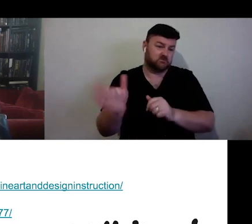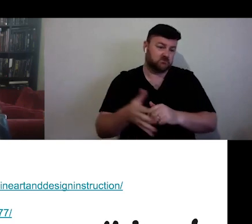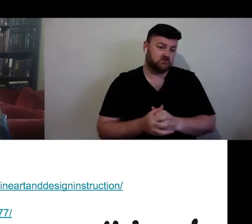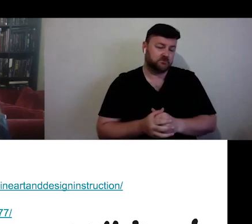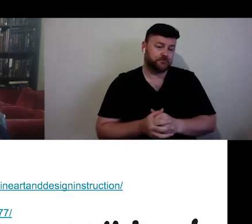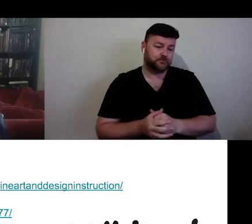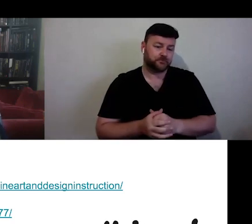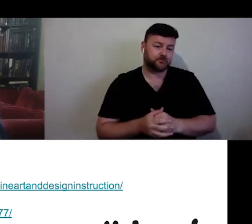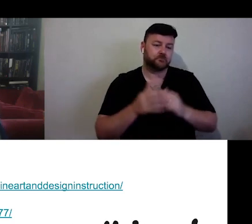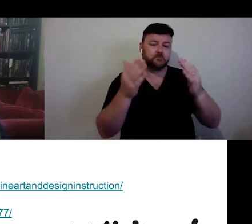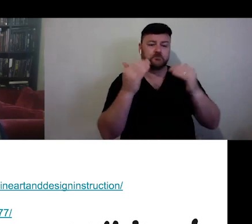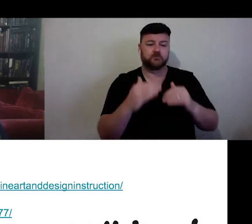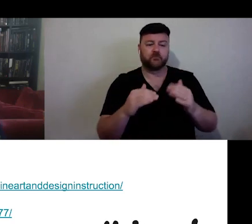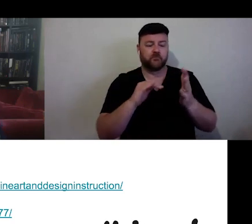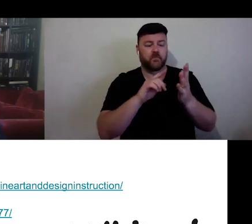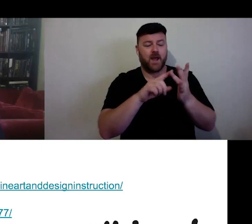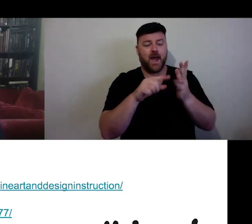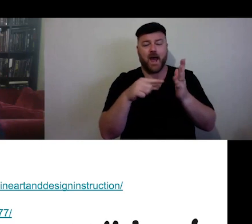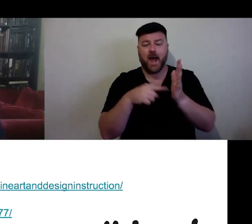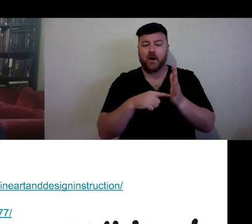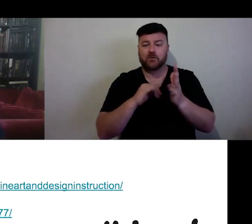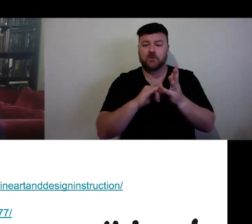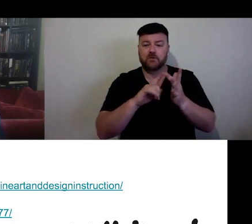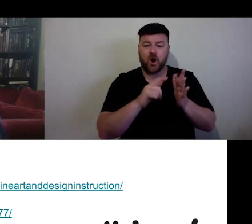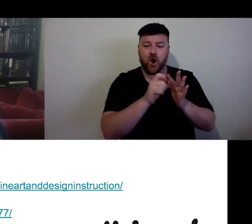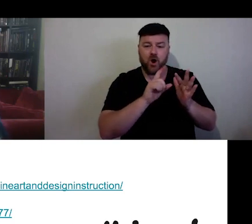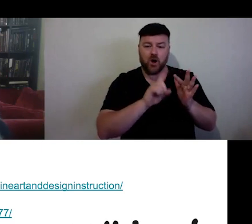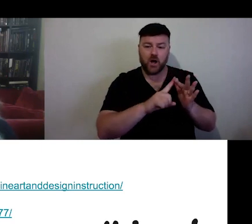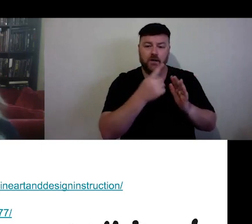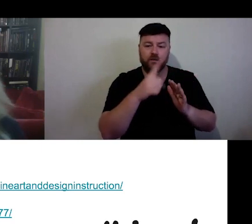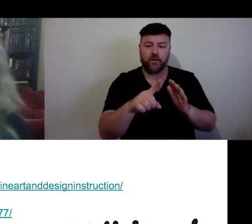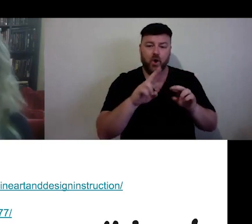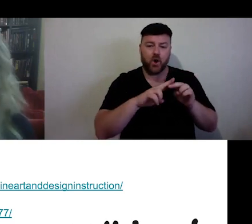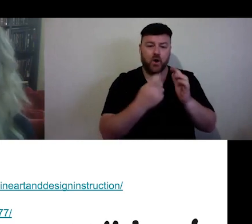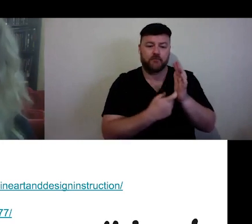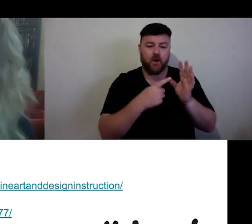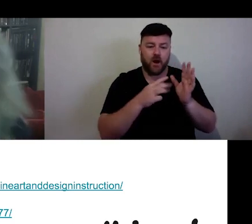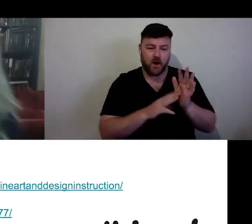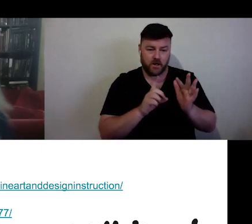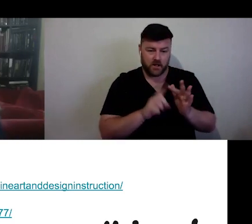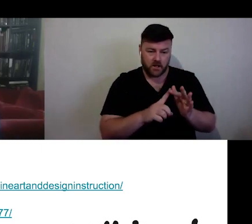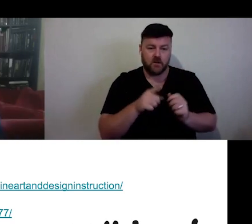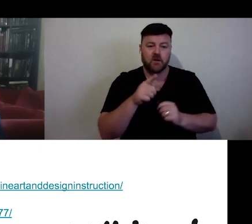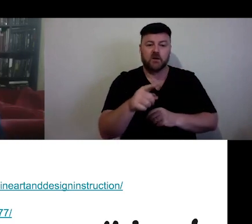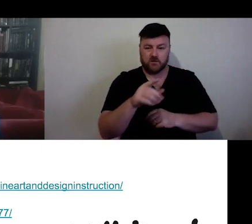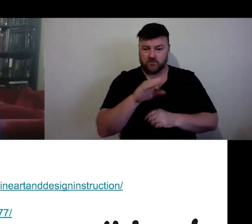The next one Outside the Frame, run by Beverley,